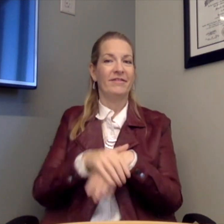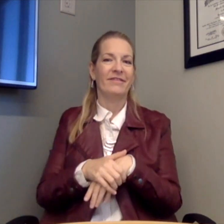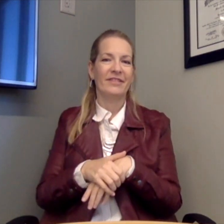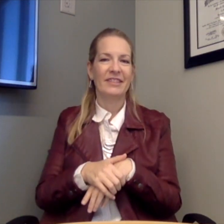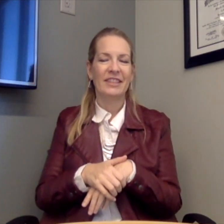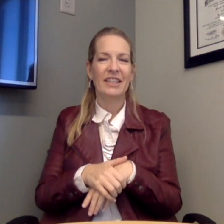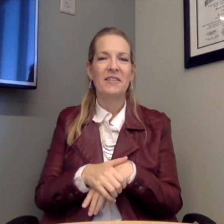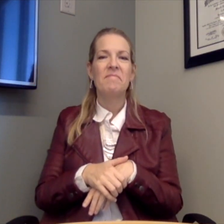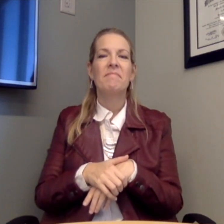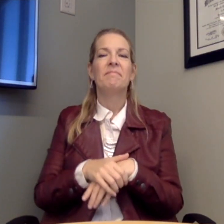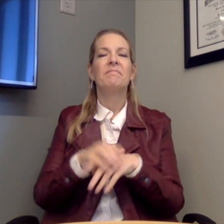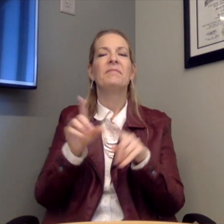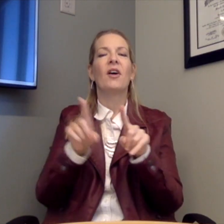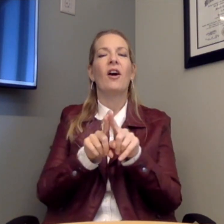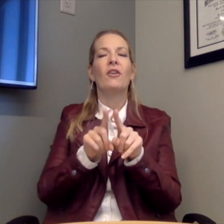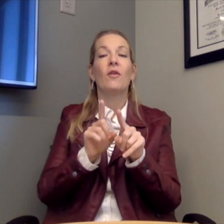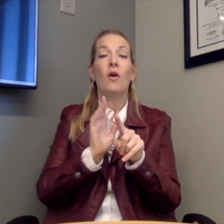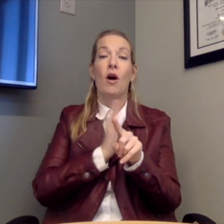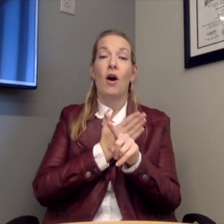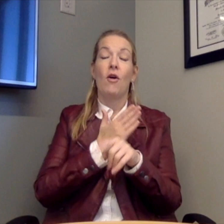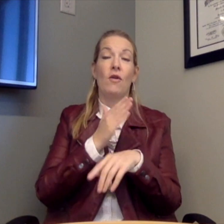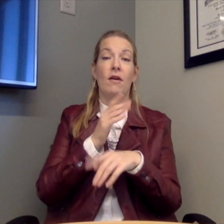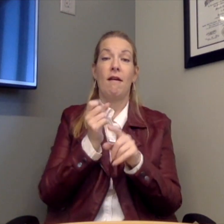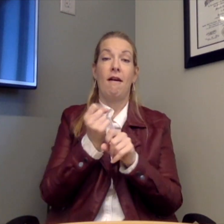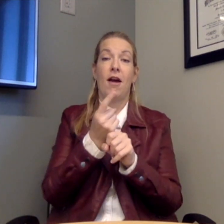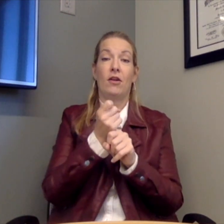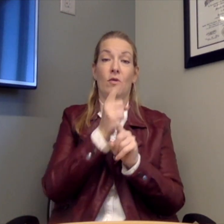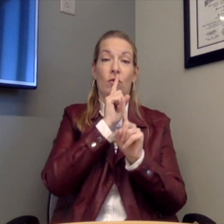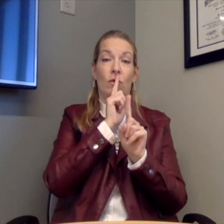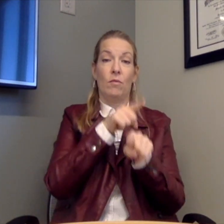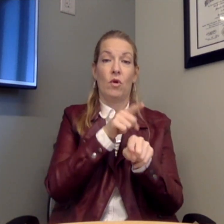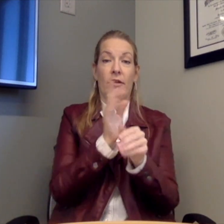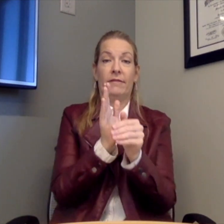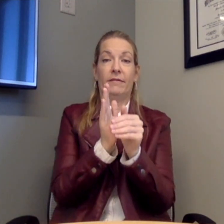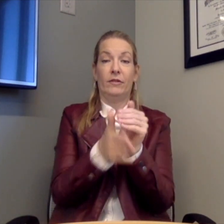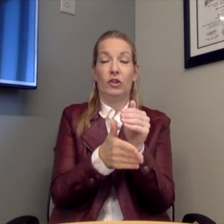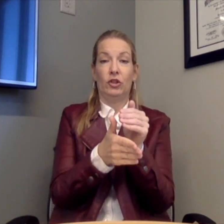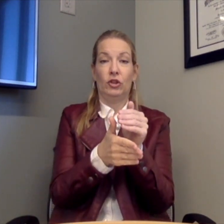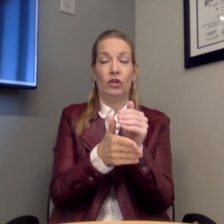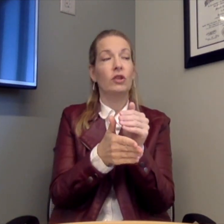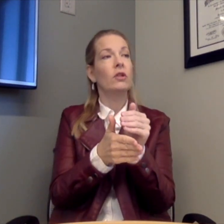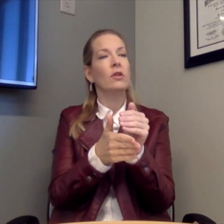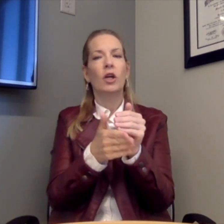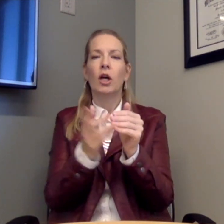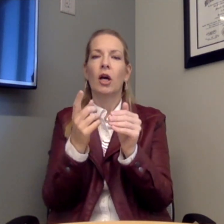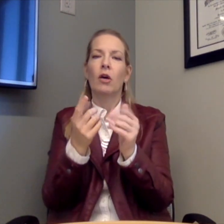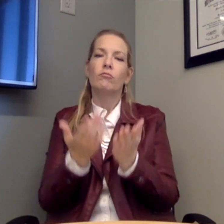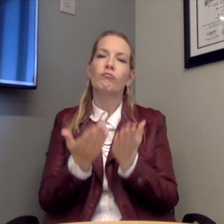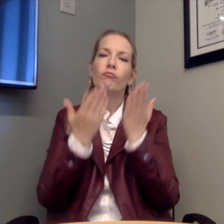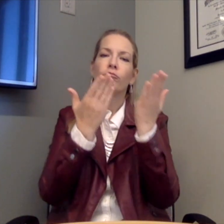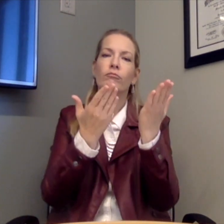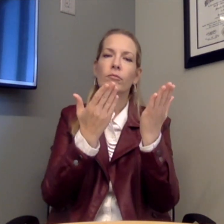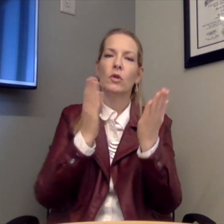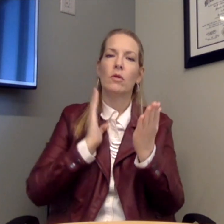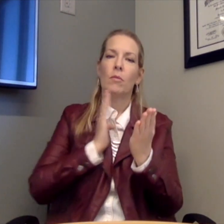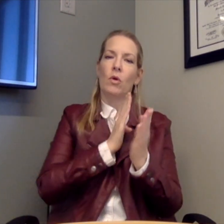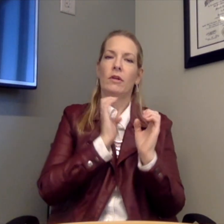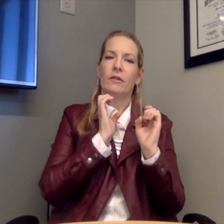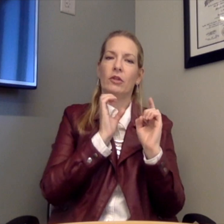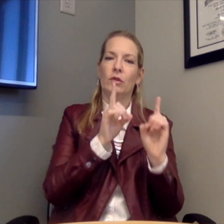Also, our USDB Annual Report has been finished and proposed to the Board of